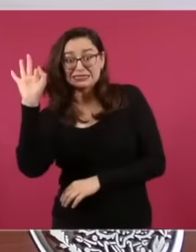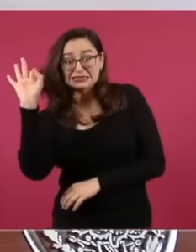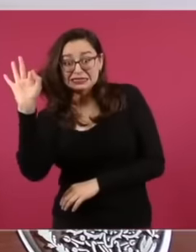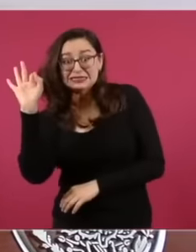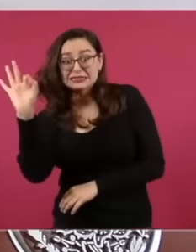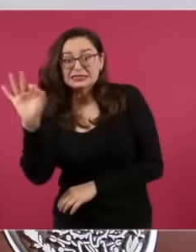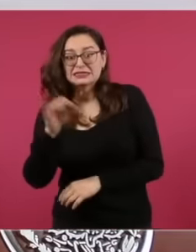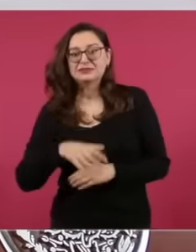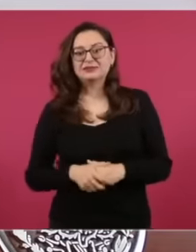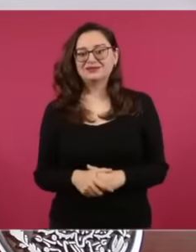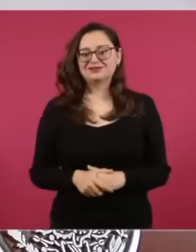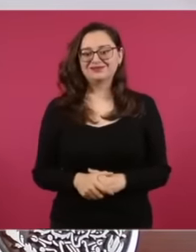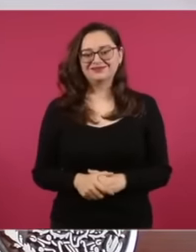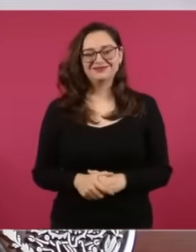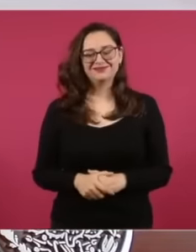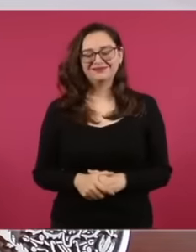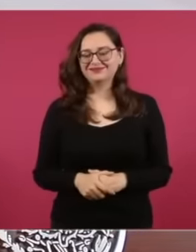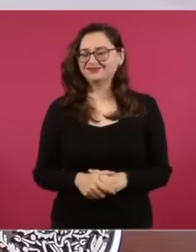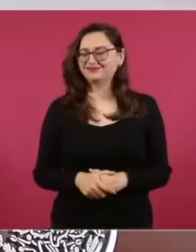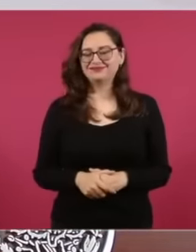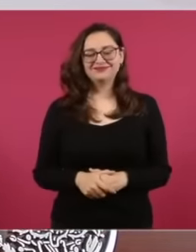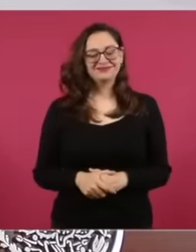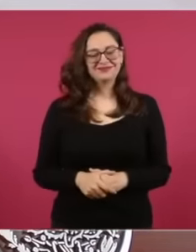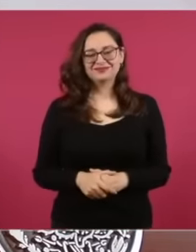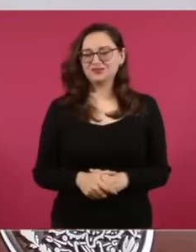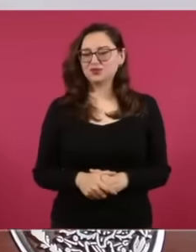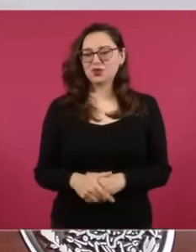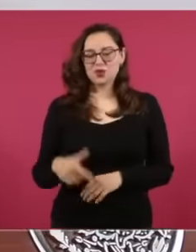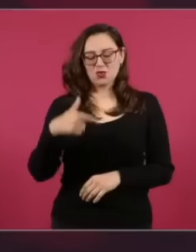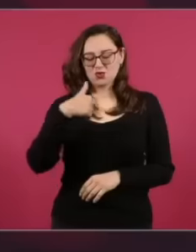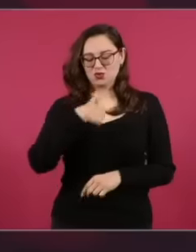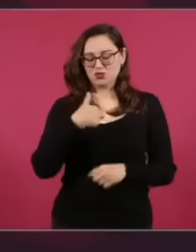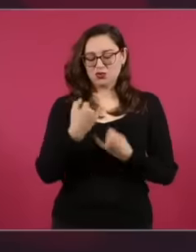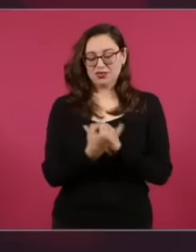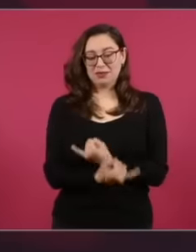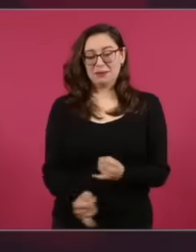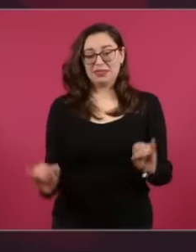master who is the people of